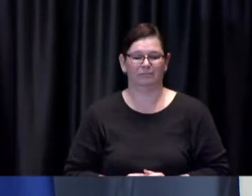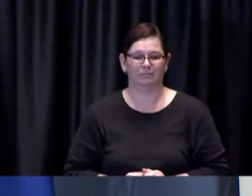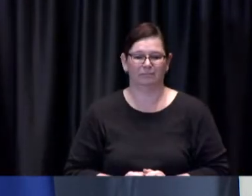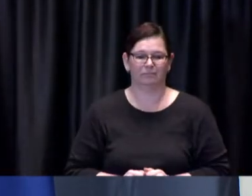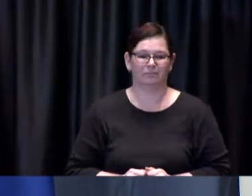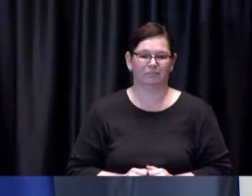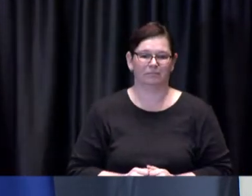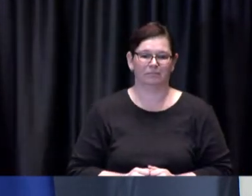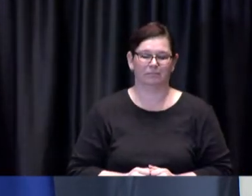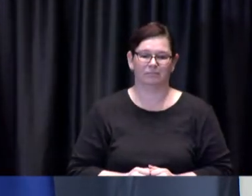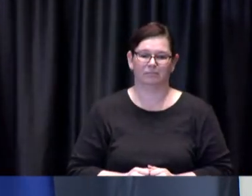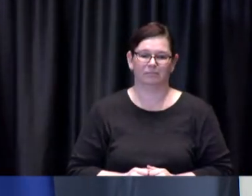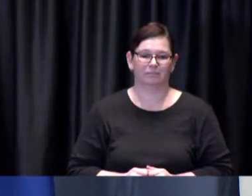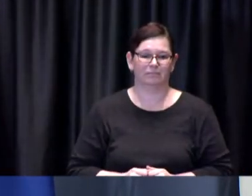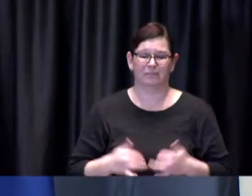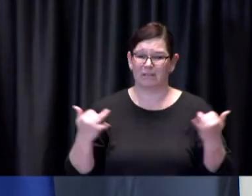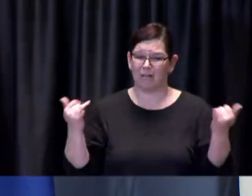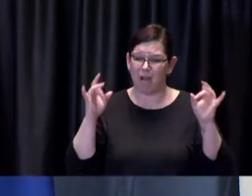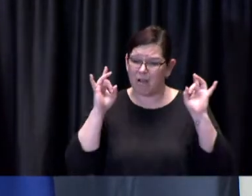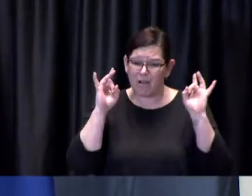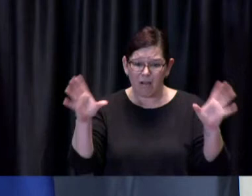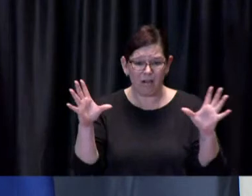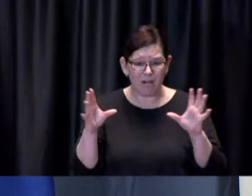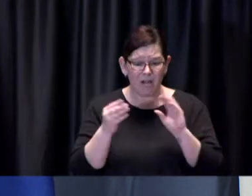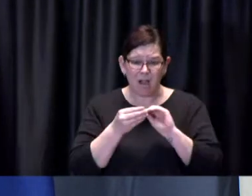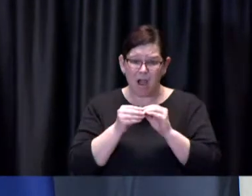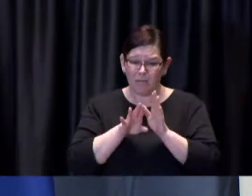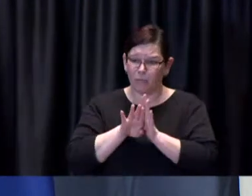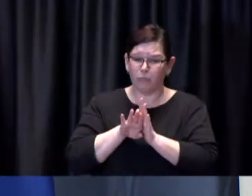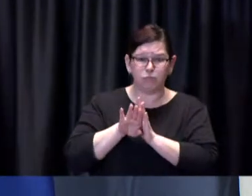age demographic and in fact the benefits of vaccines are seen by the fact that there are fewer